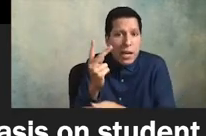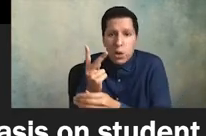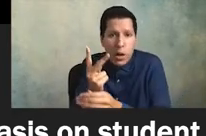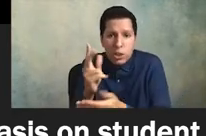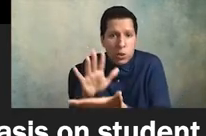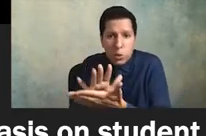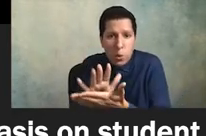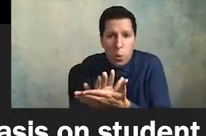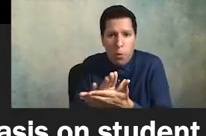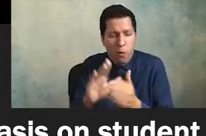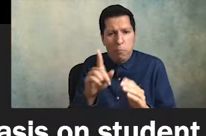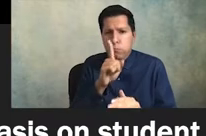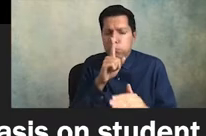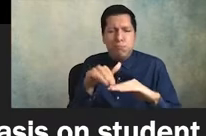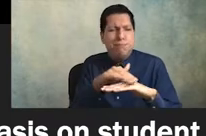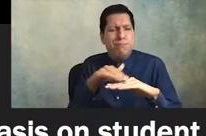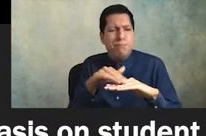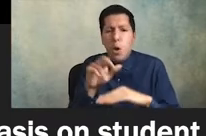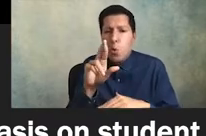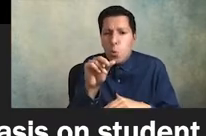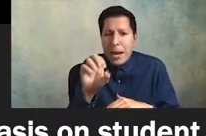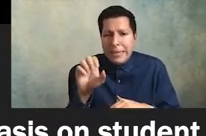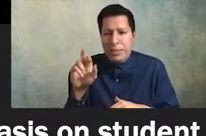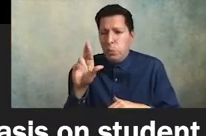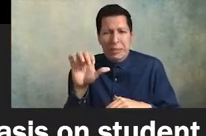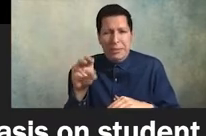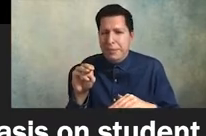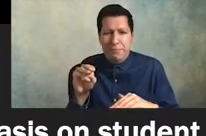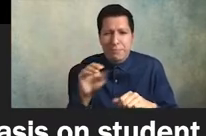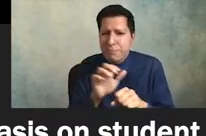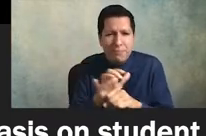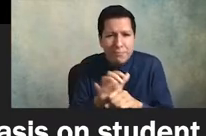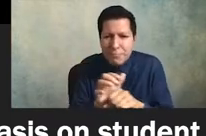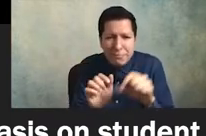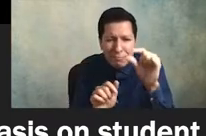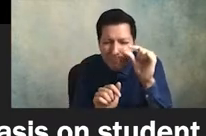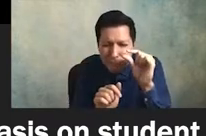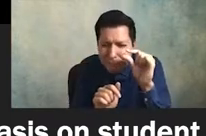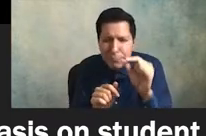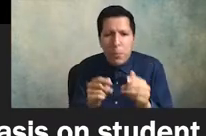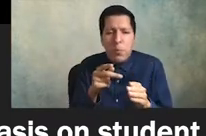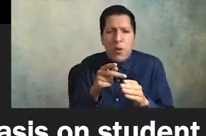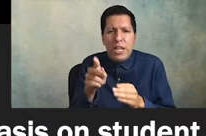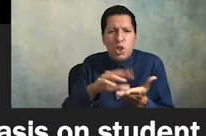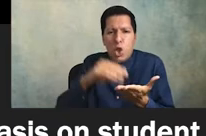about race and racism there's too little professional learning for those of us who